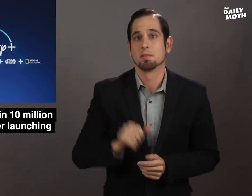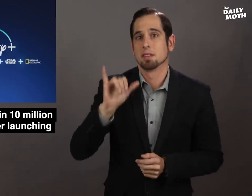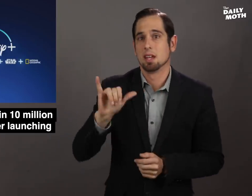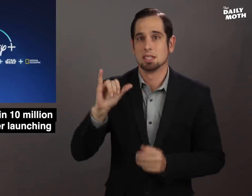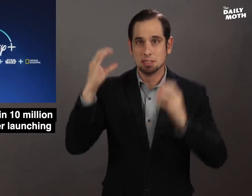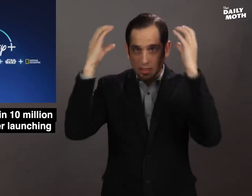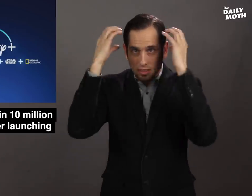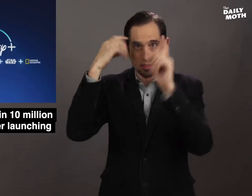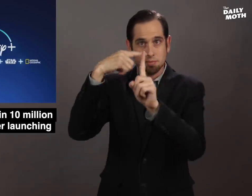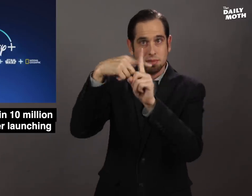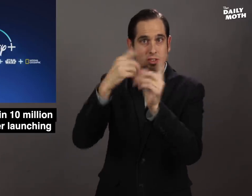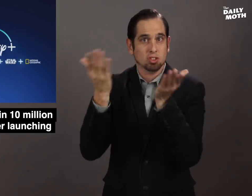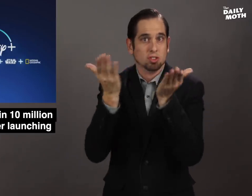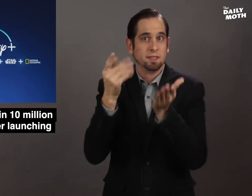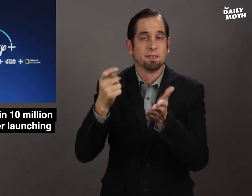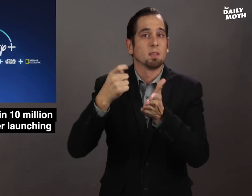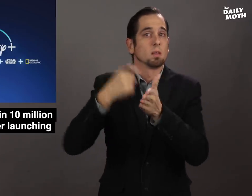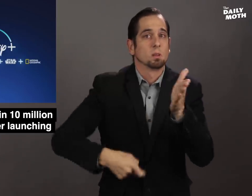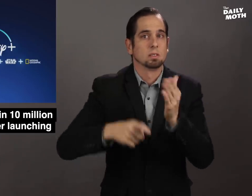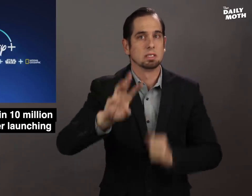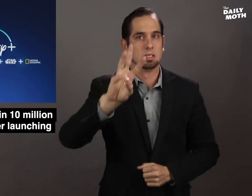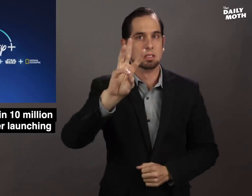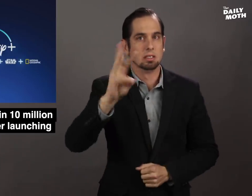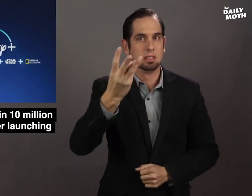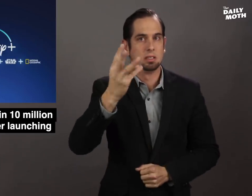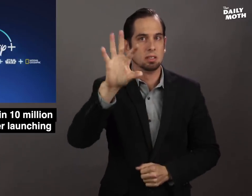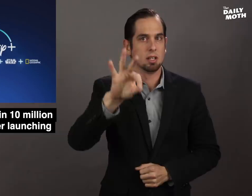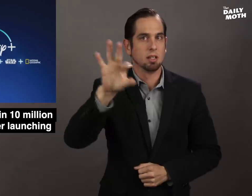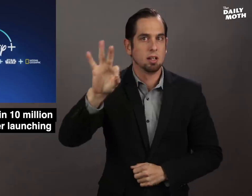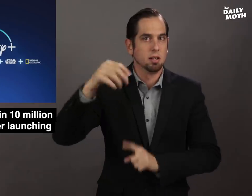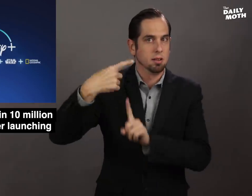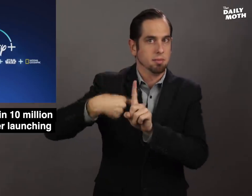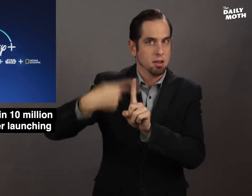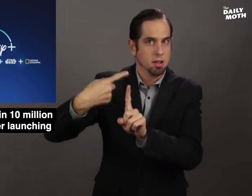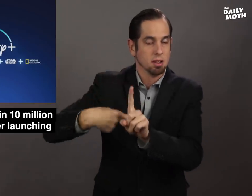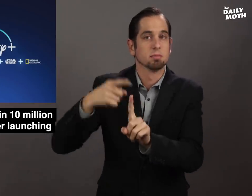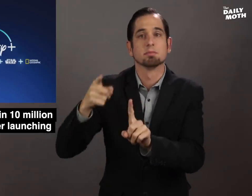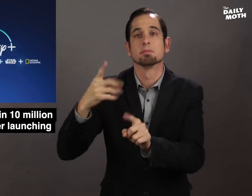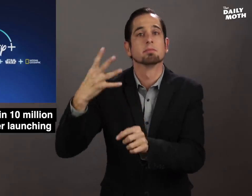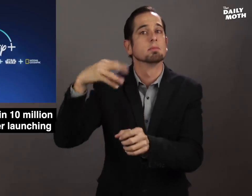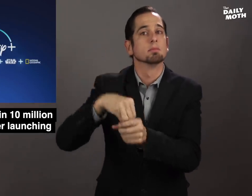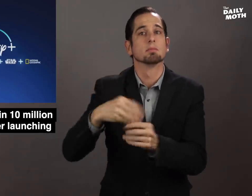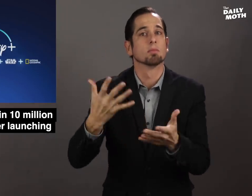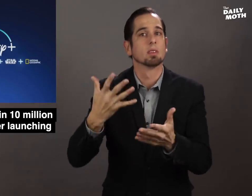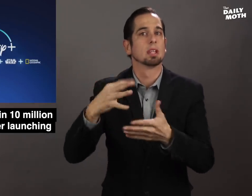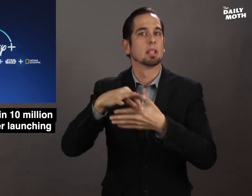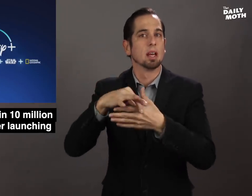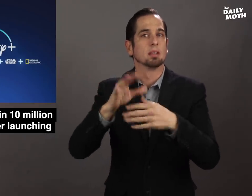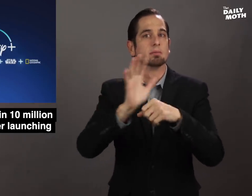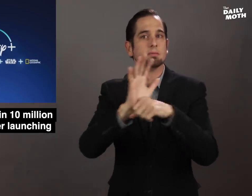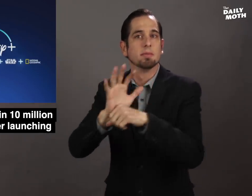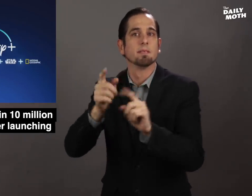The service costs $6.99 a month and offers content